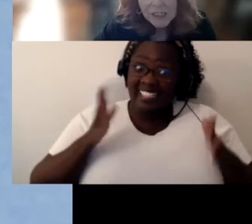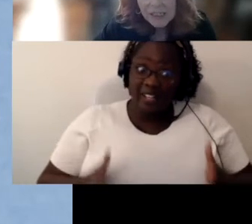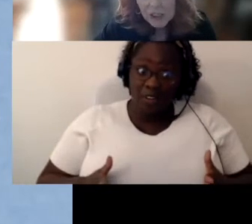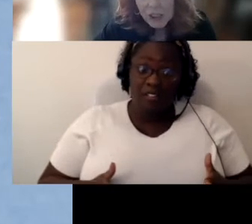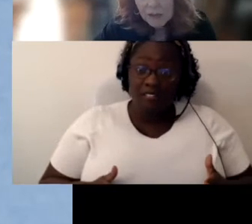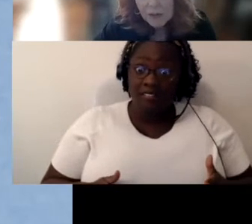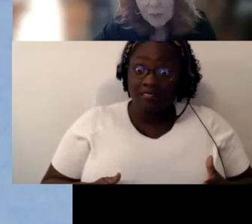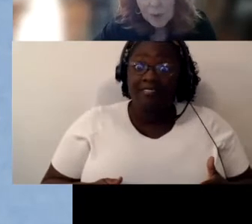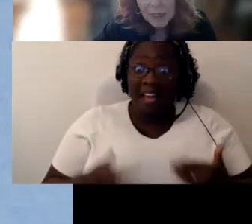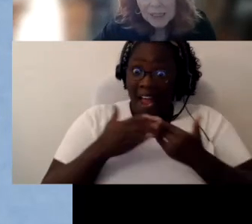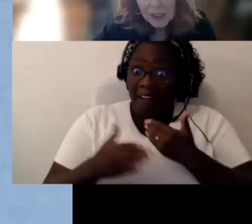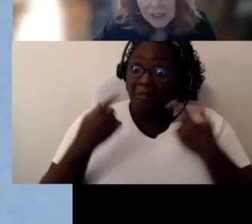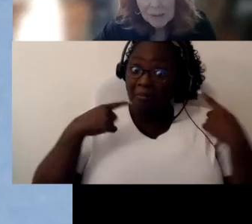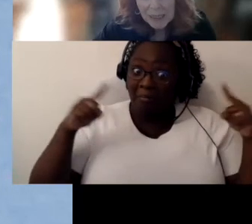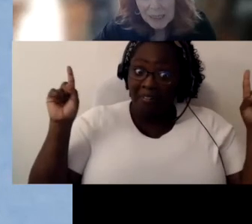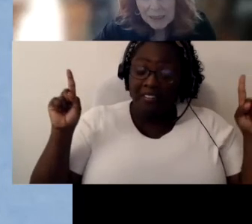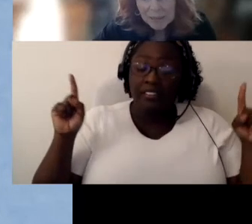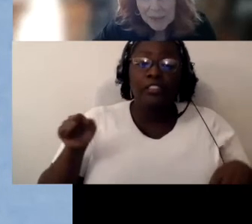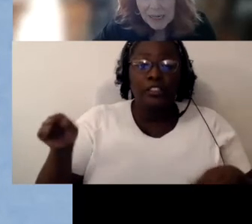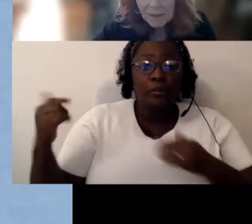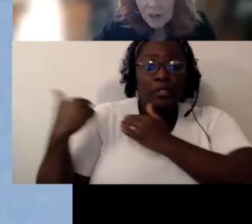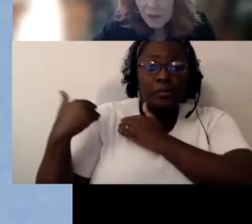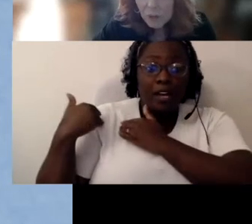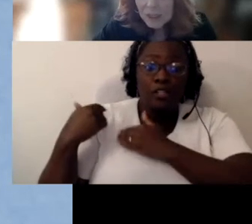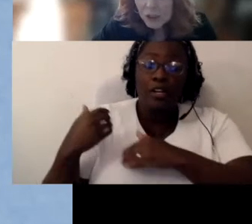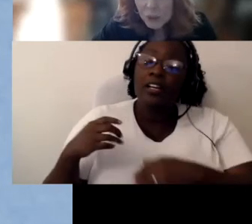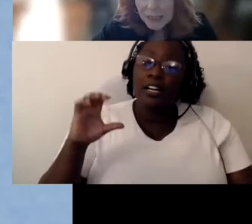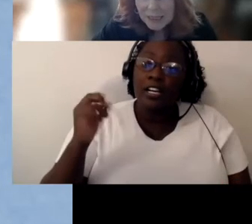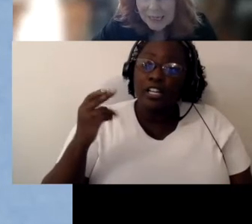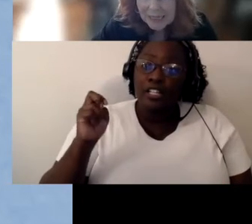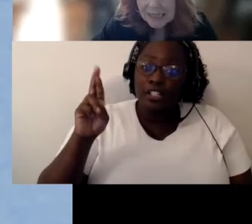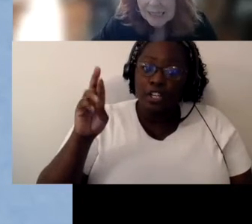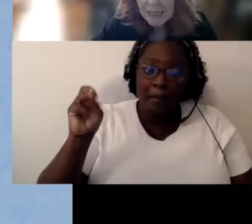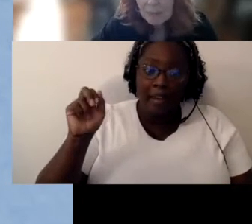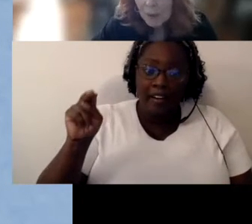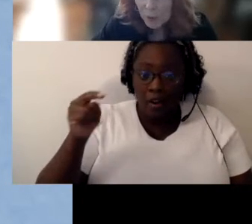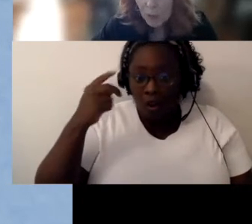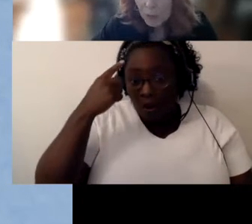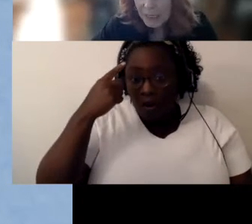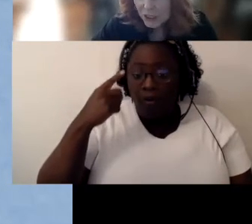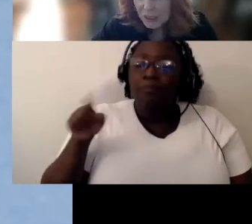She's the chairman of the appropriations committee. They're the ones who release the appropriations